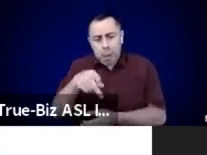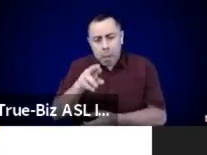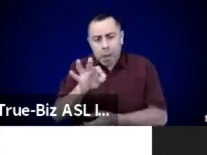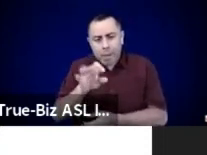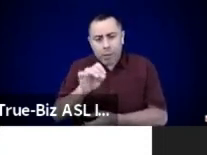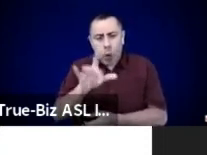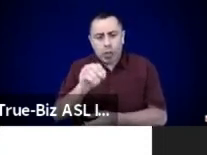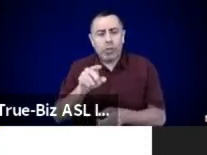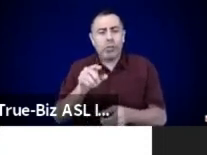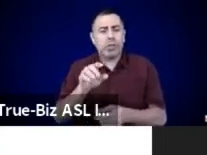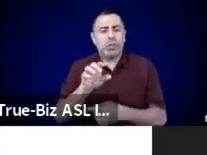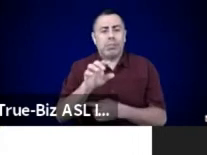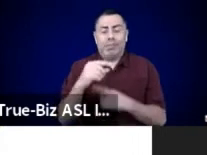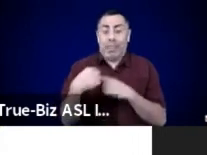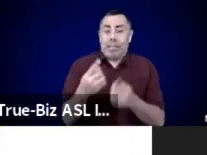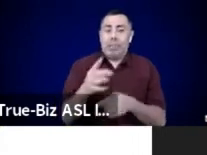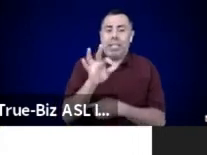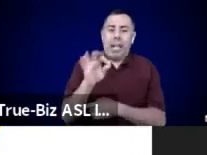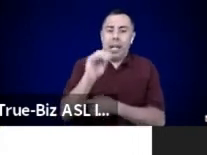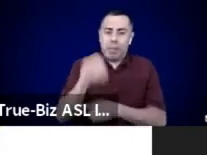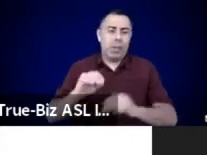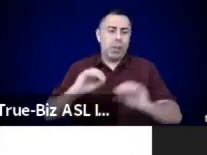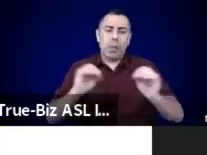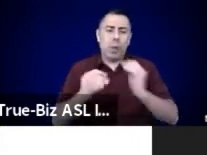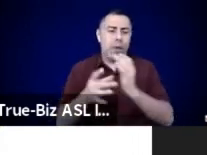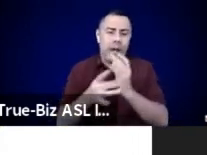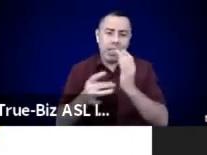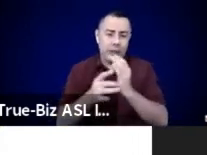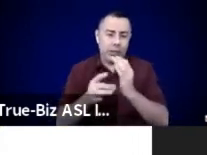Pay homage to them. (chanting)